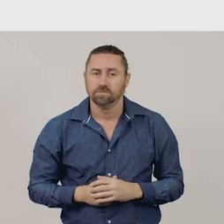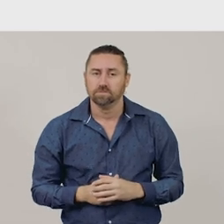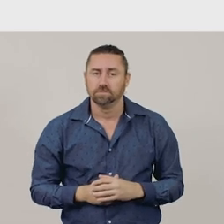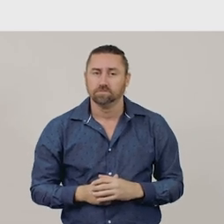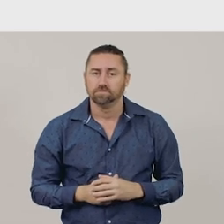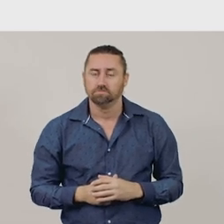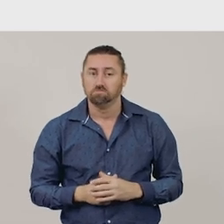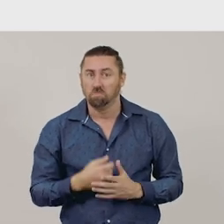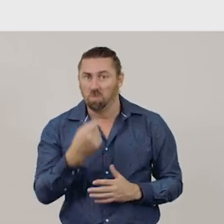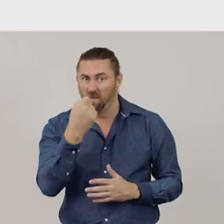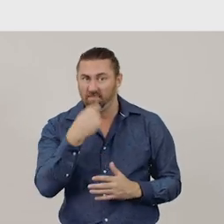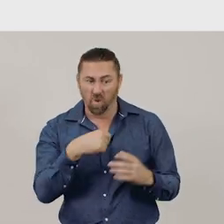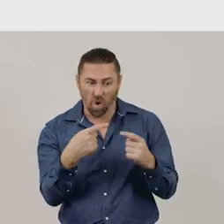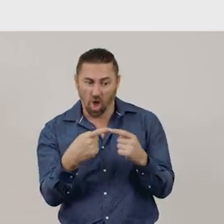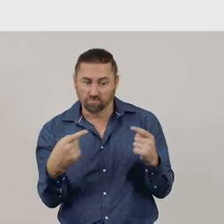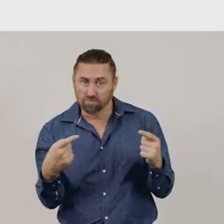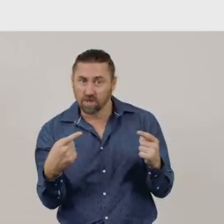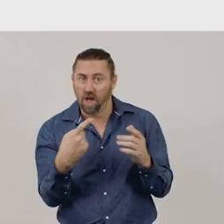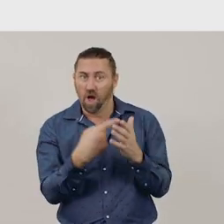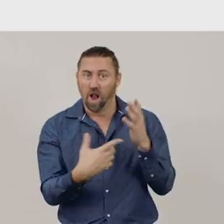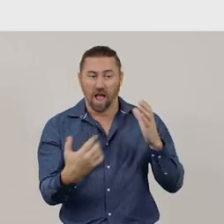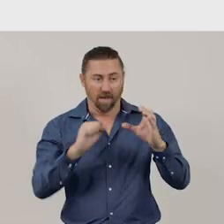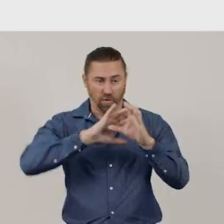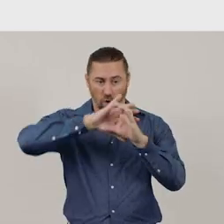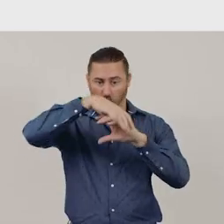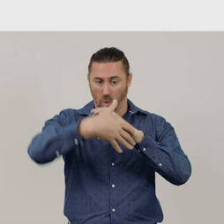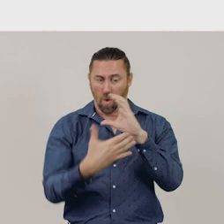Some objects only have a curved surface, like a sphere.